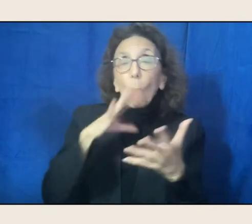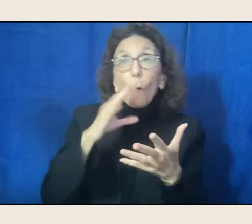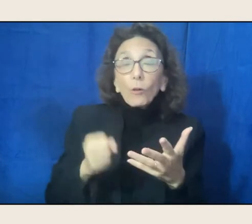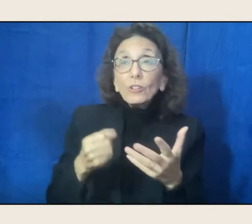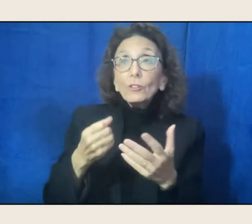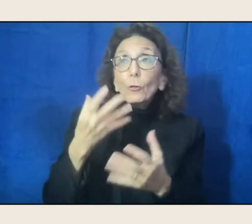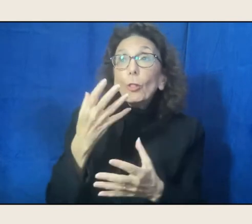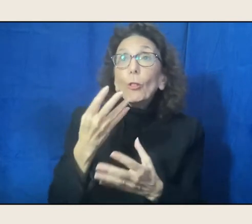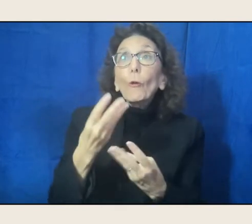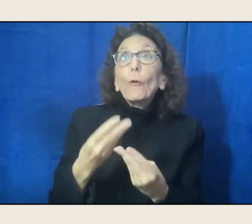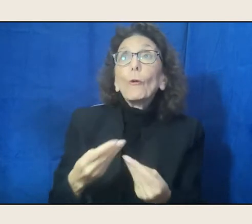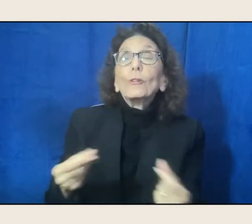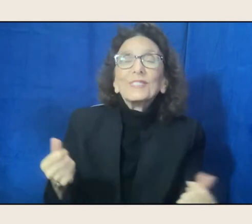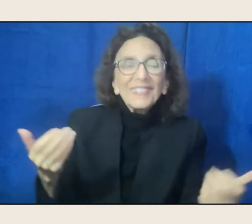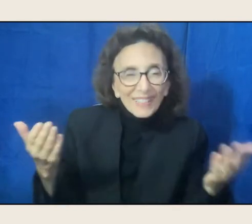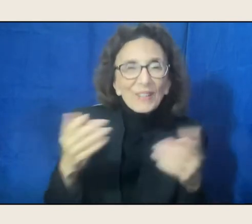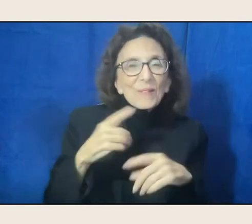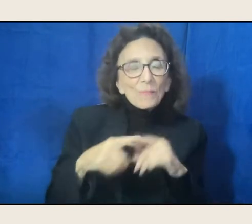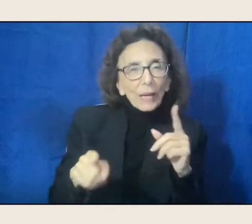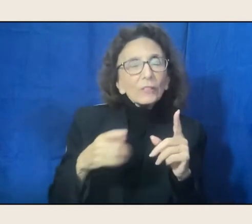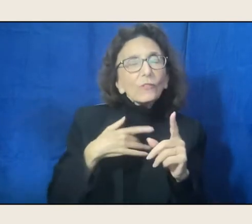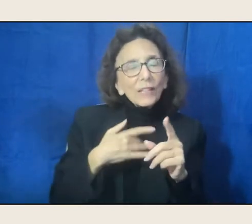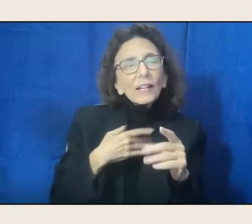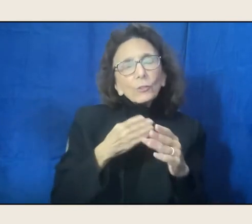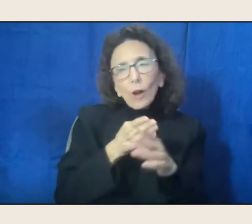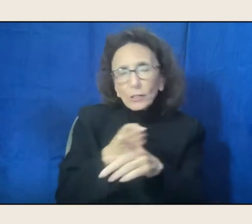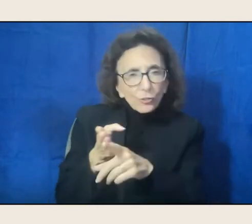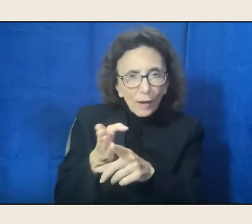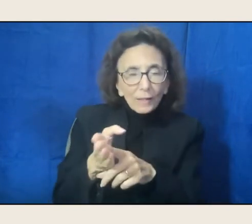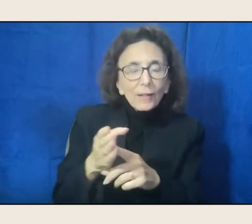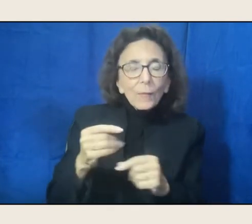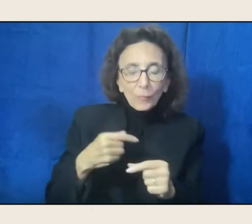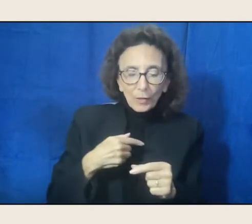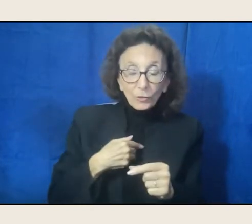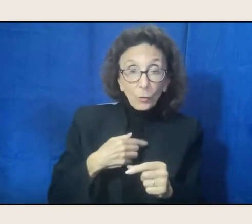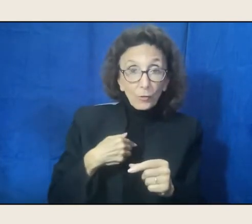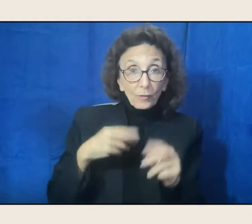and so I think that I came, that the transformation is that I saw the poem